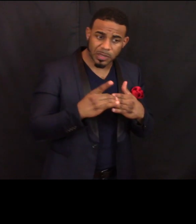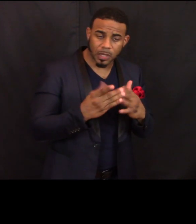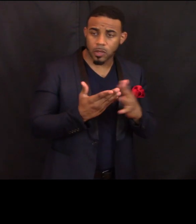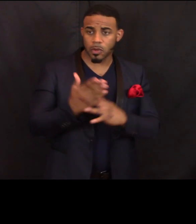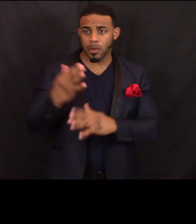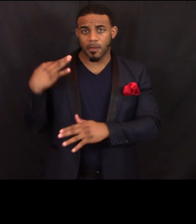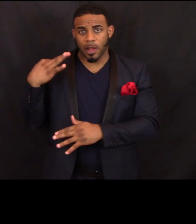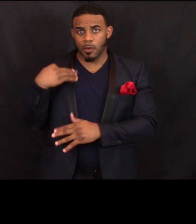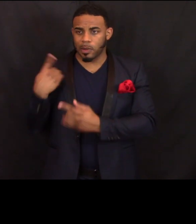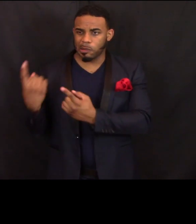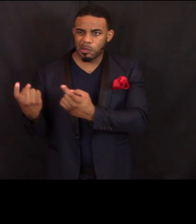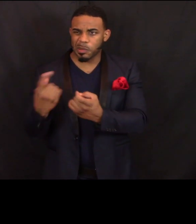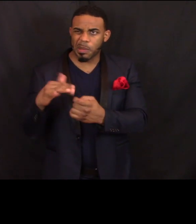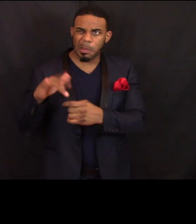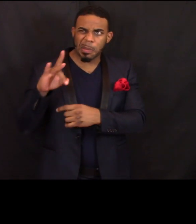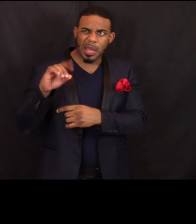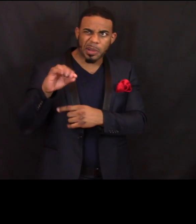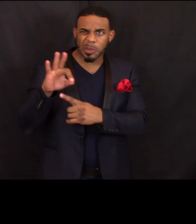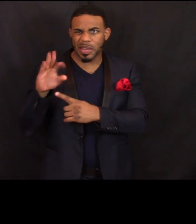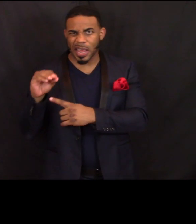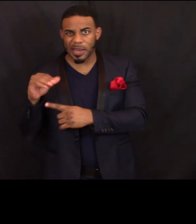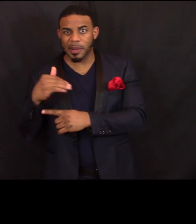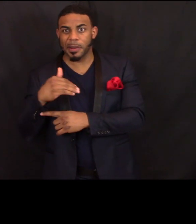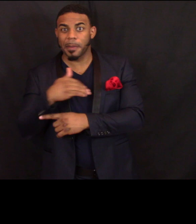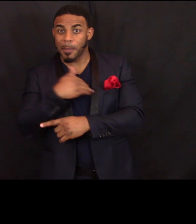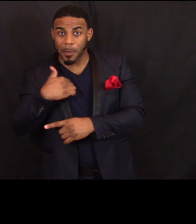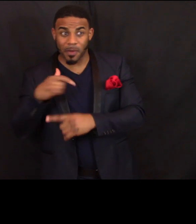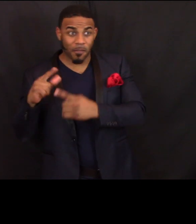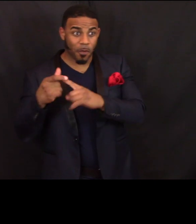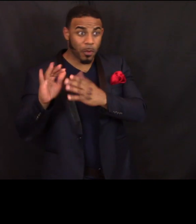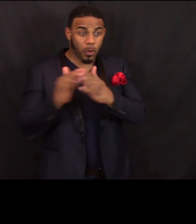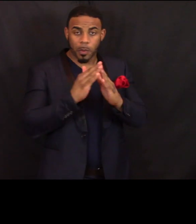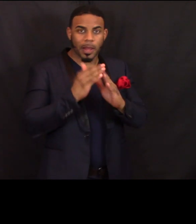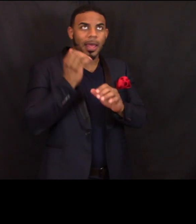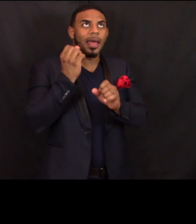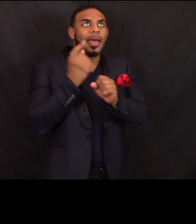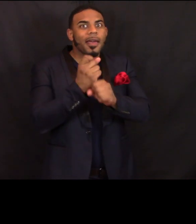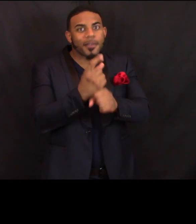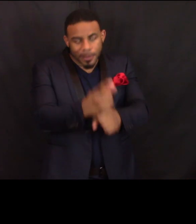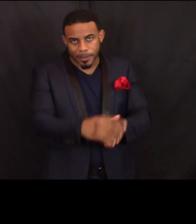We recruit 80 to 90 members of the community every tax season.